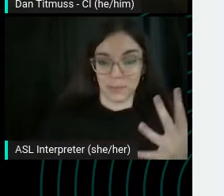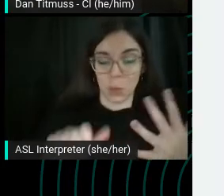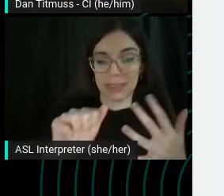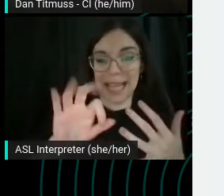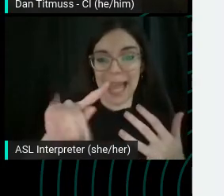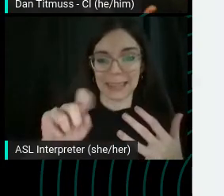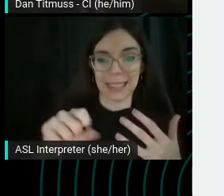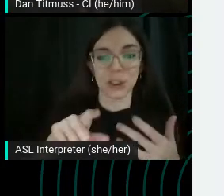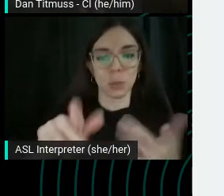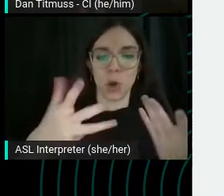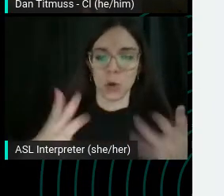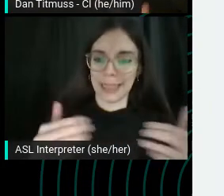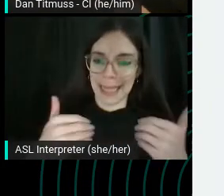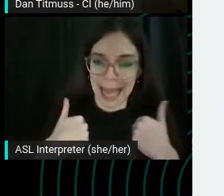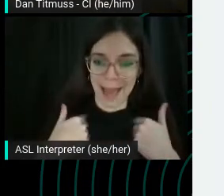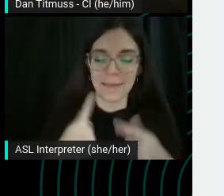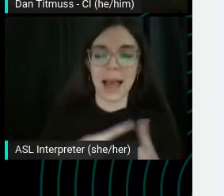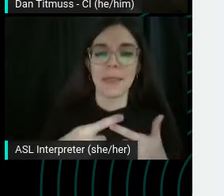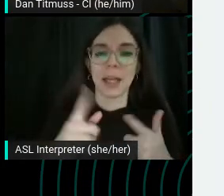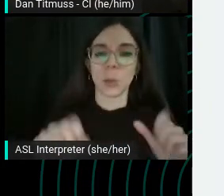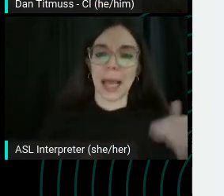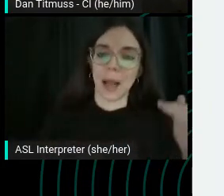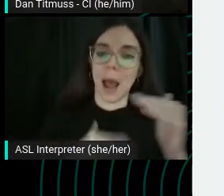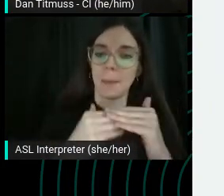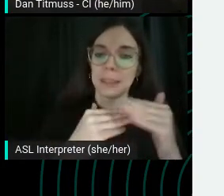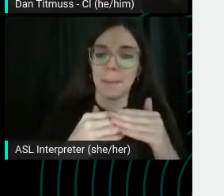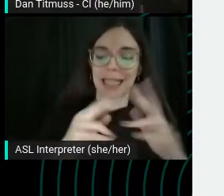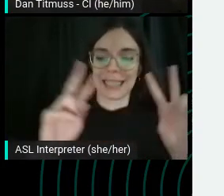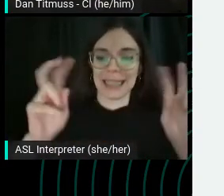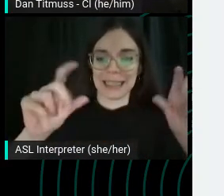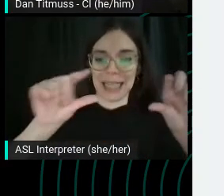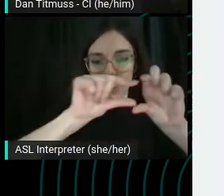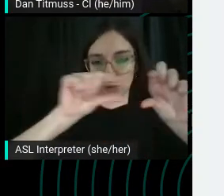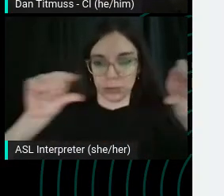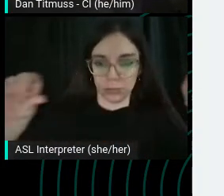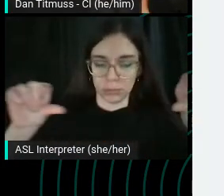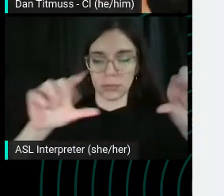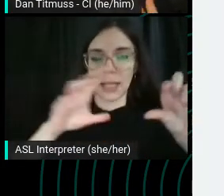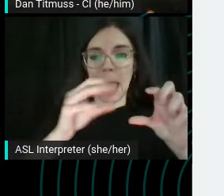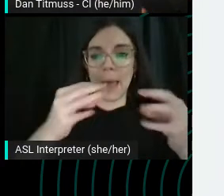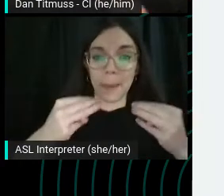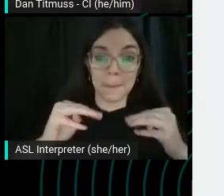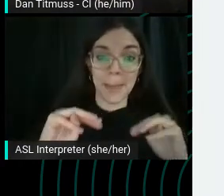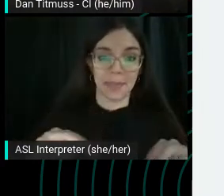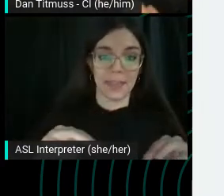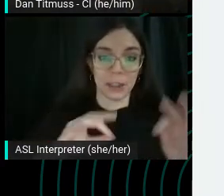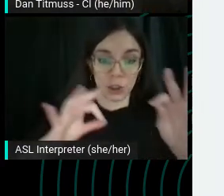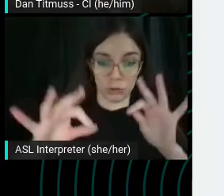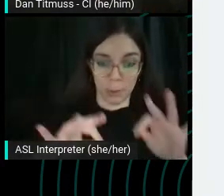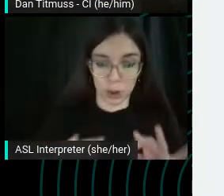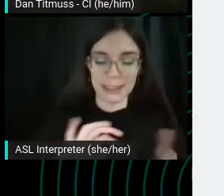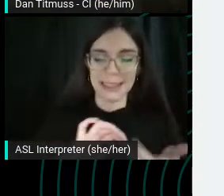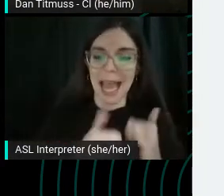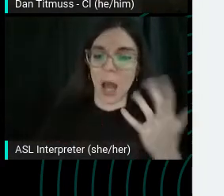And then you can do stuff like optimizing the title tags here and the meta descriptions which can influence how you rank appear on the